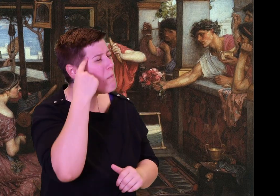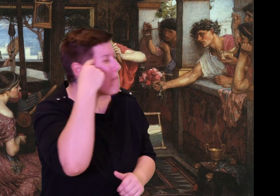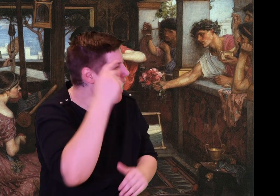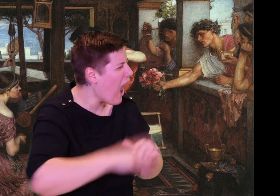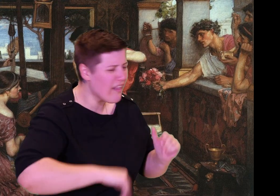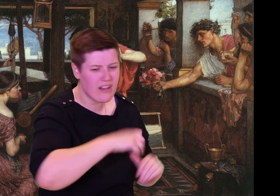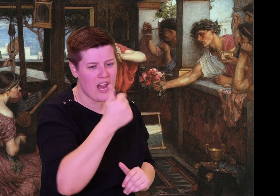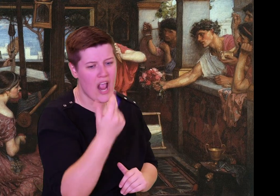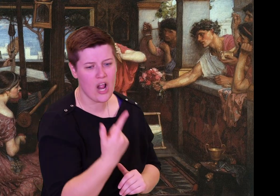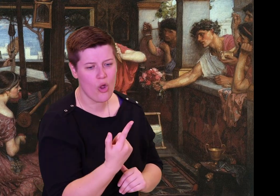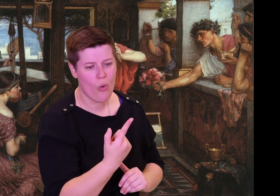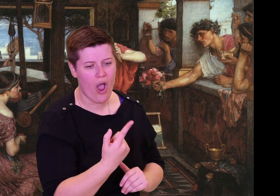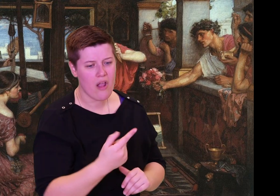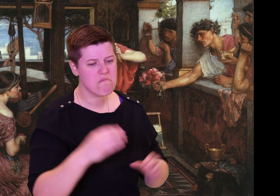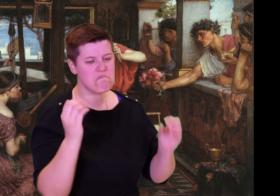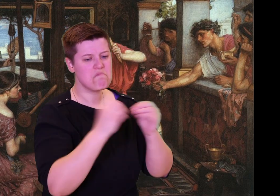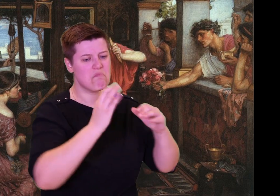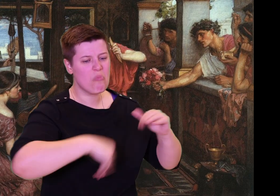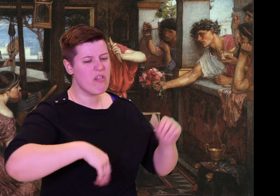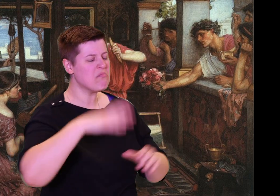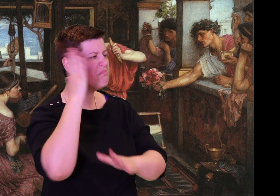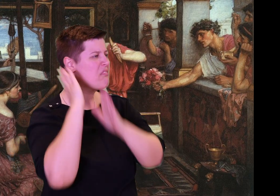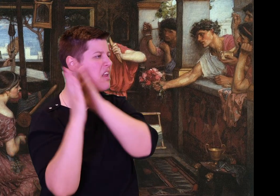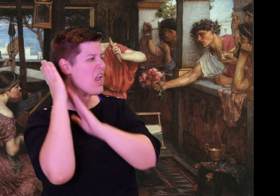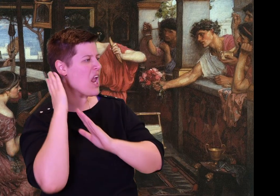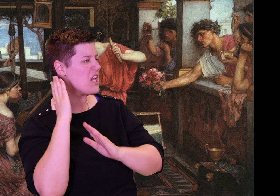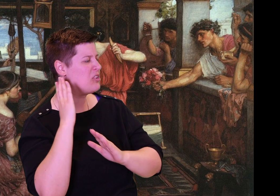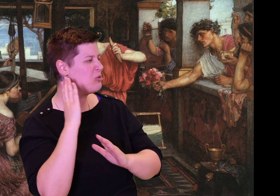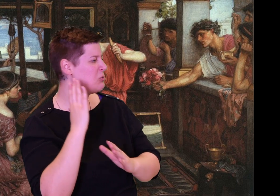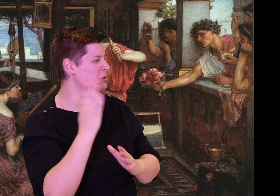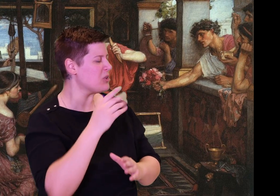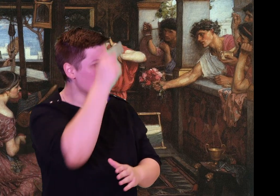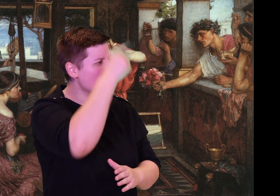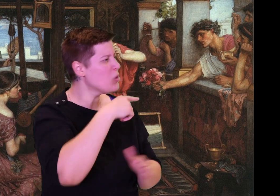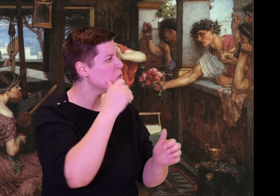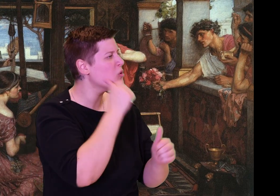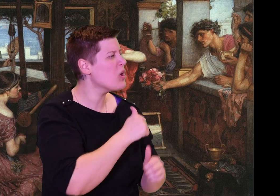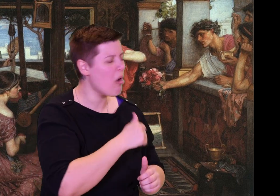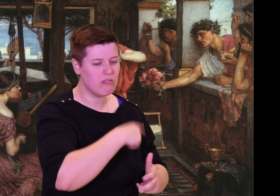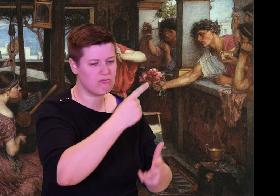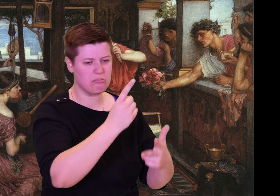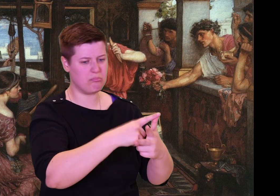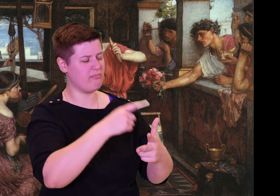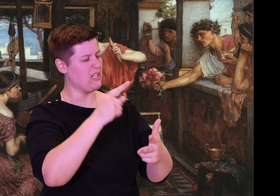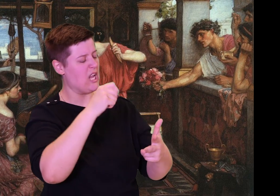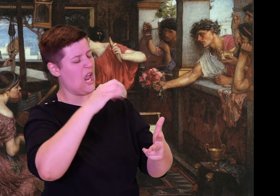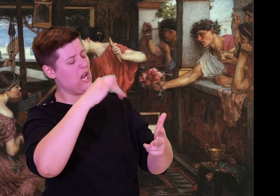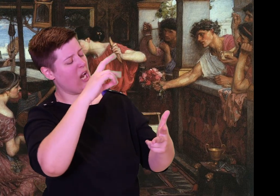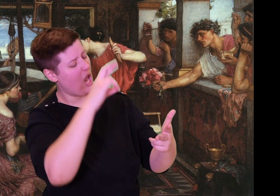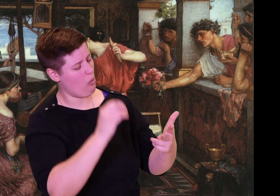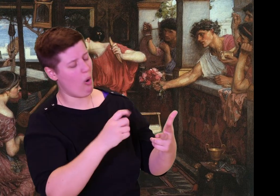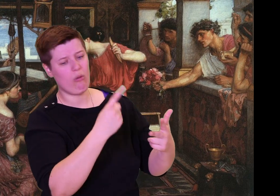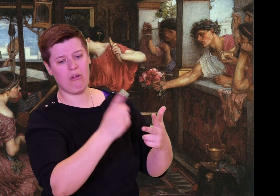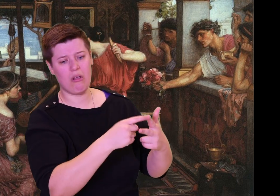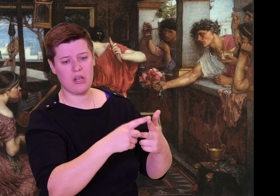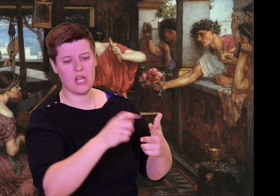But if she wants to go on hurting us, her plans are contrary to destiny. We suitors